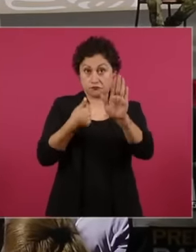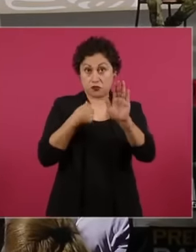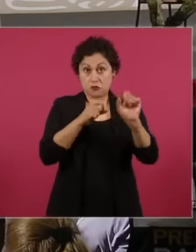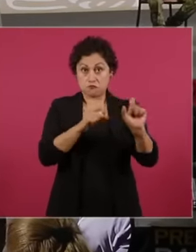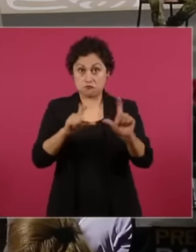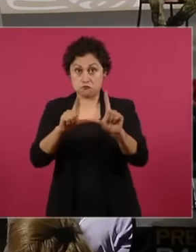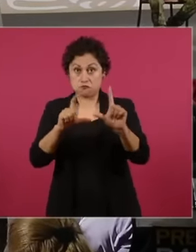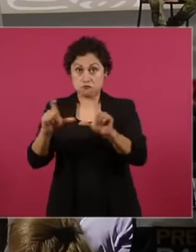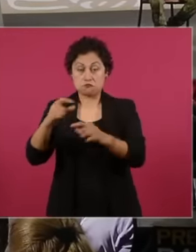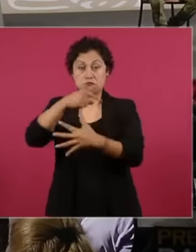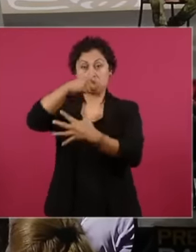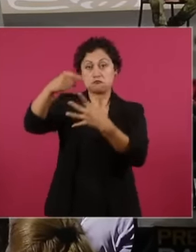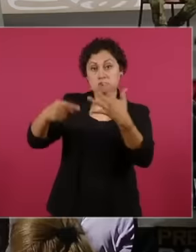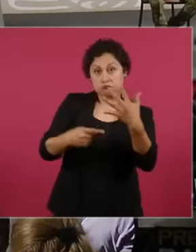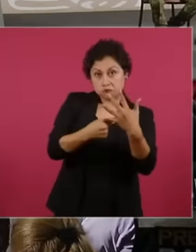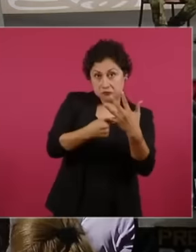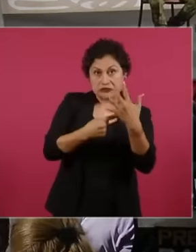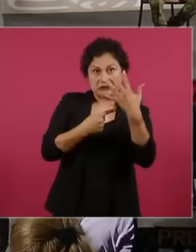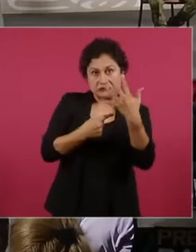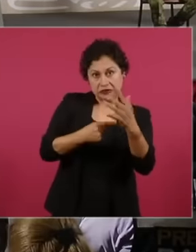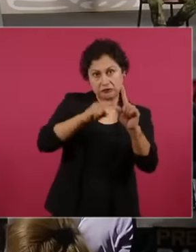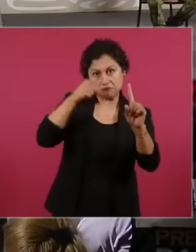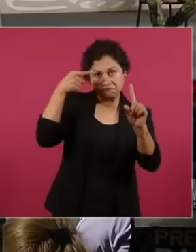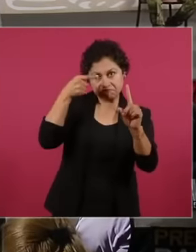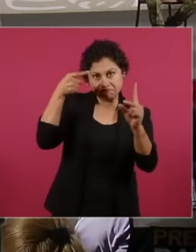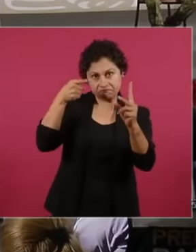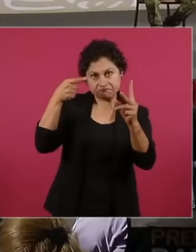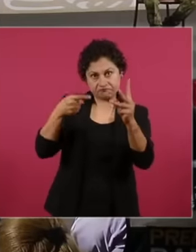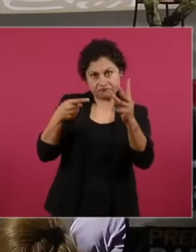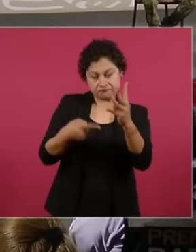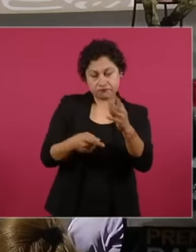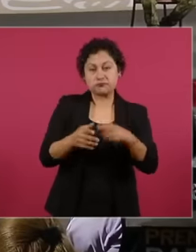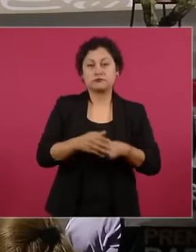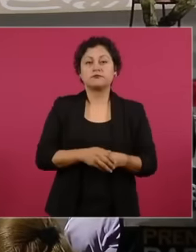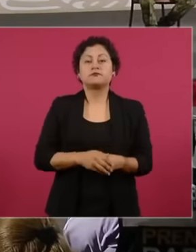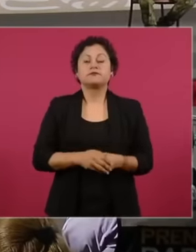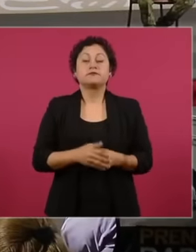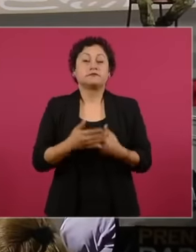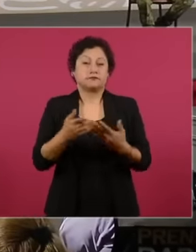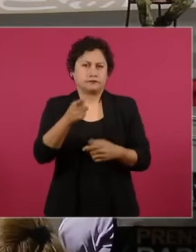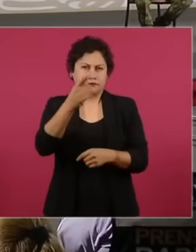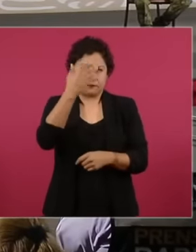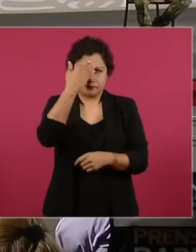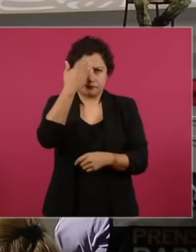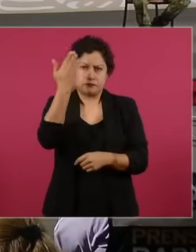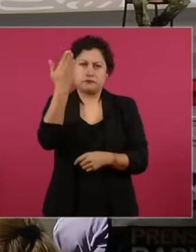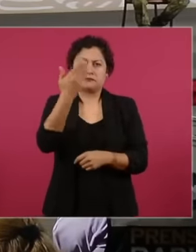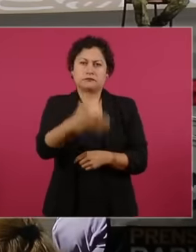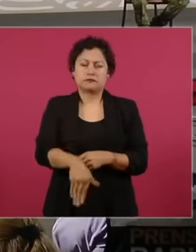to go through quickly next, please, as a result of the catastrophic floods that occurred